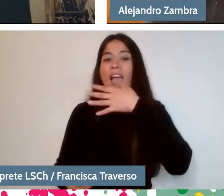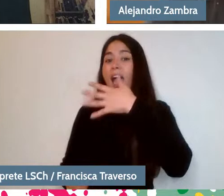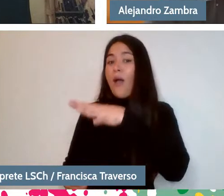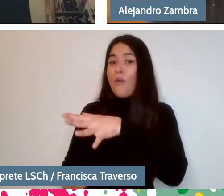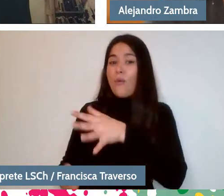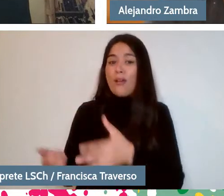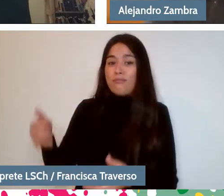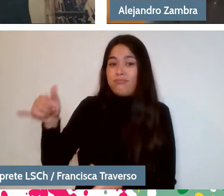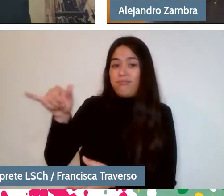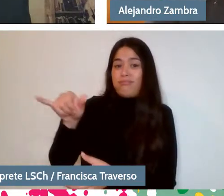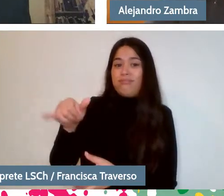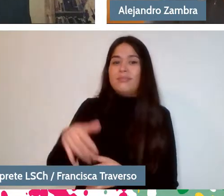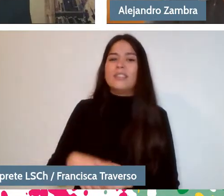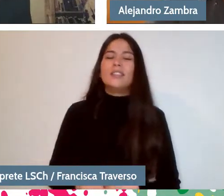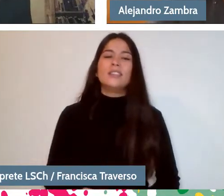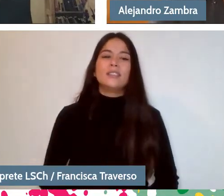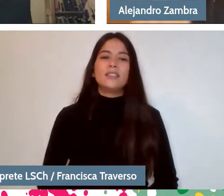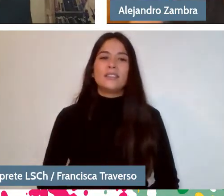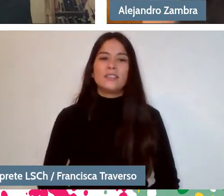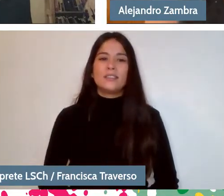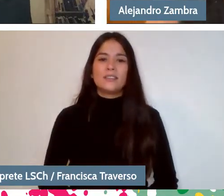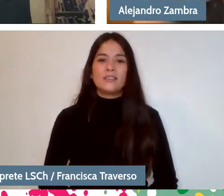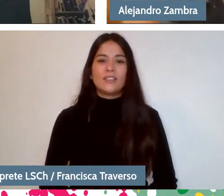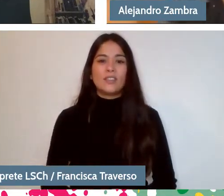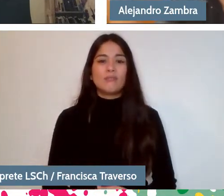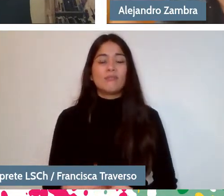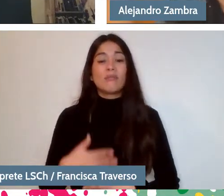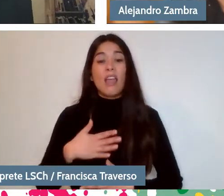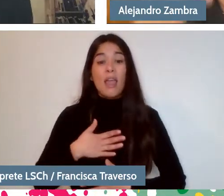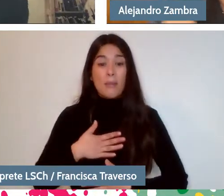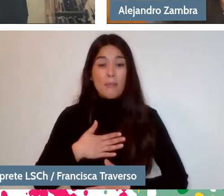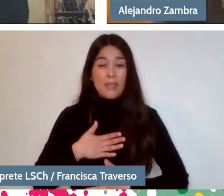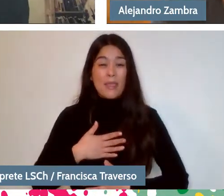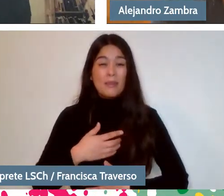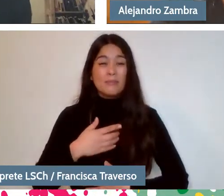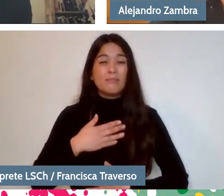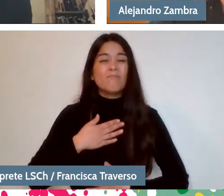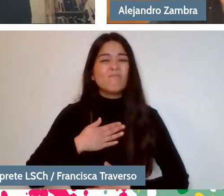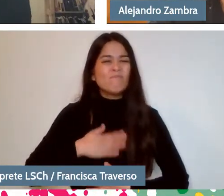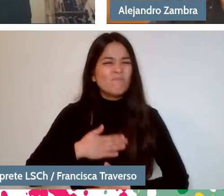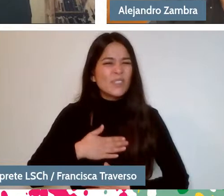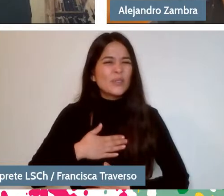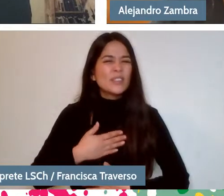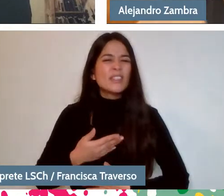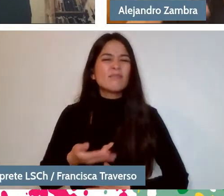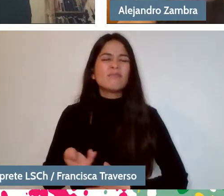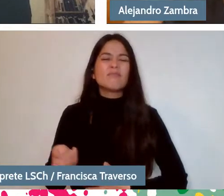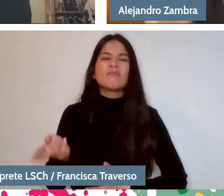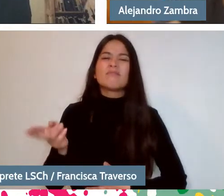I like to insist on the preliterate